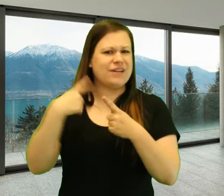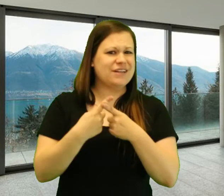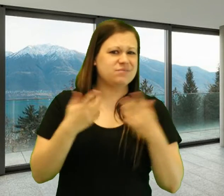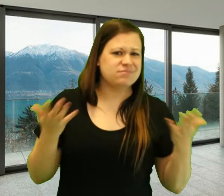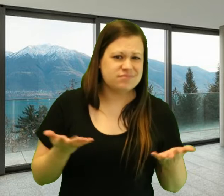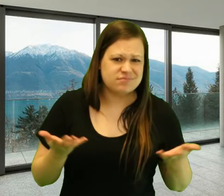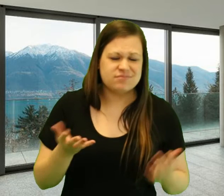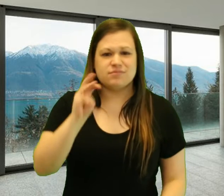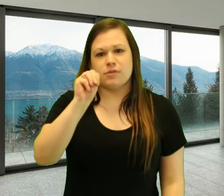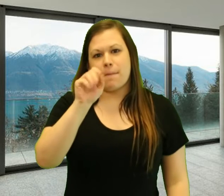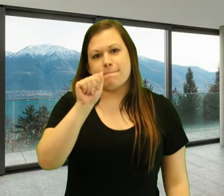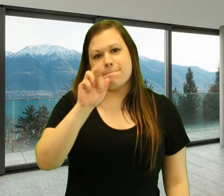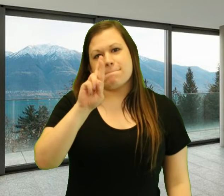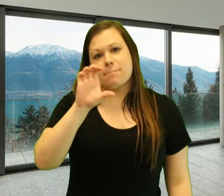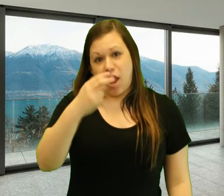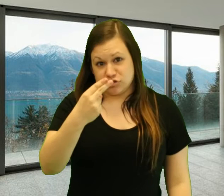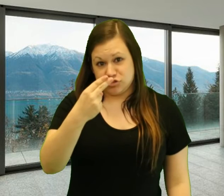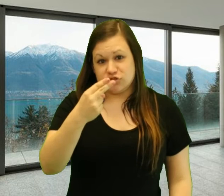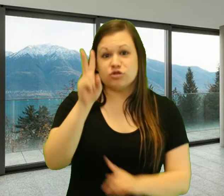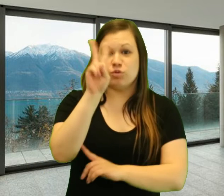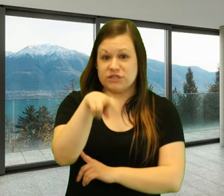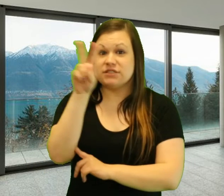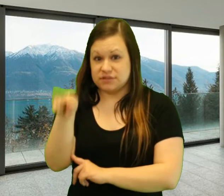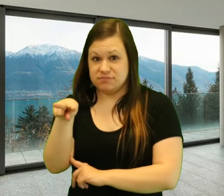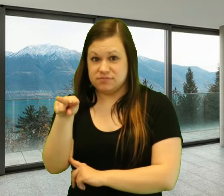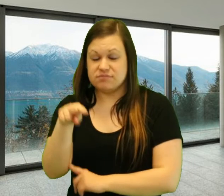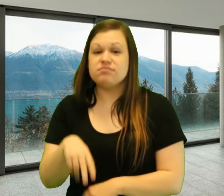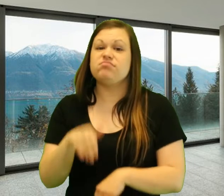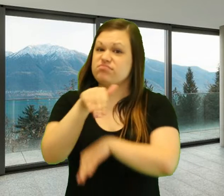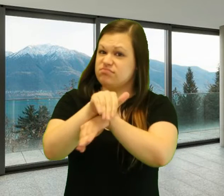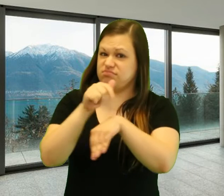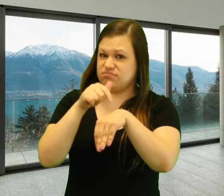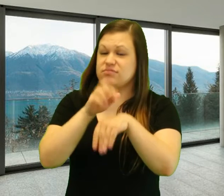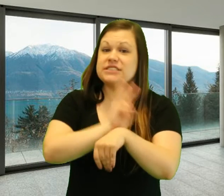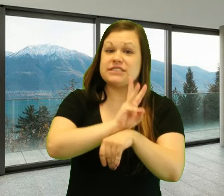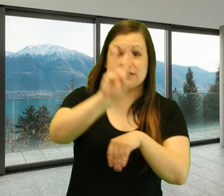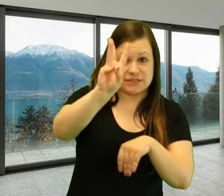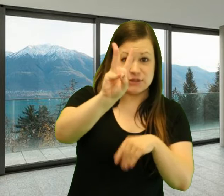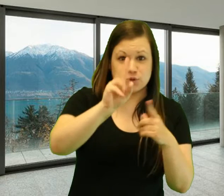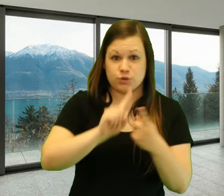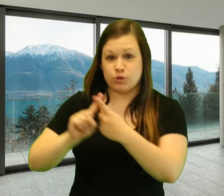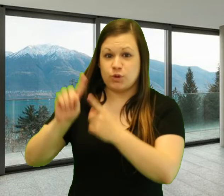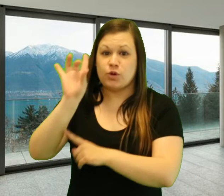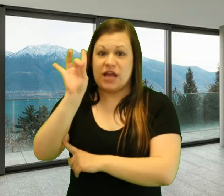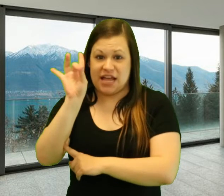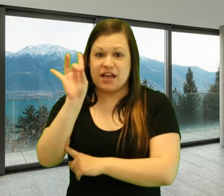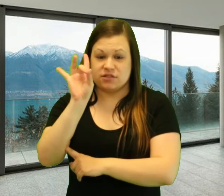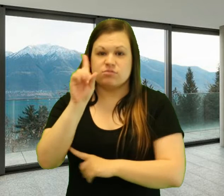When: March 22, 2017 6:00-8:00pm